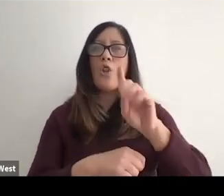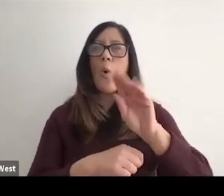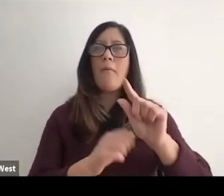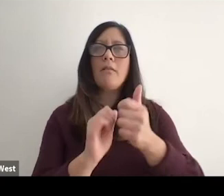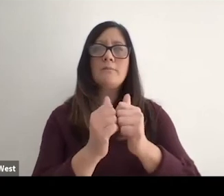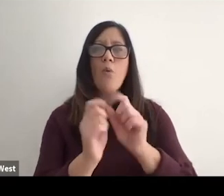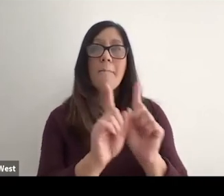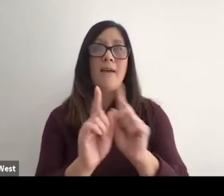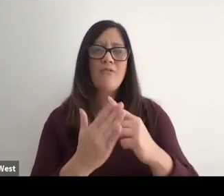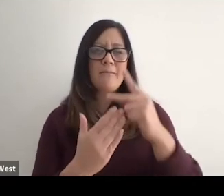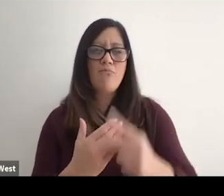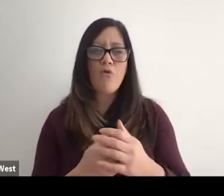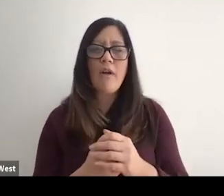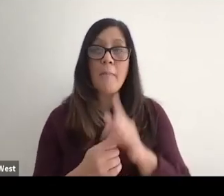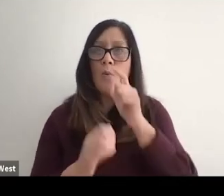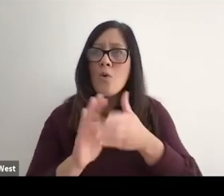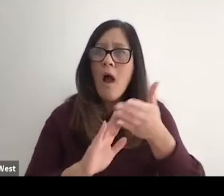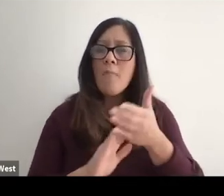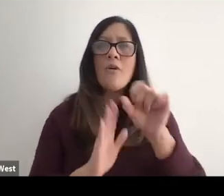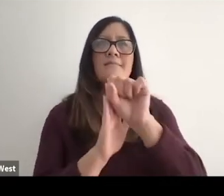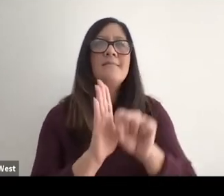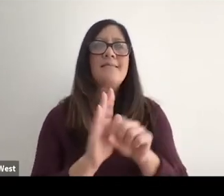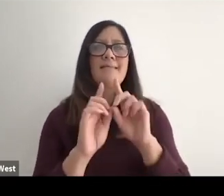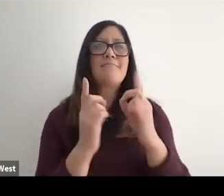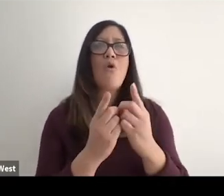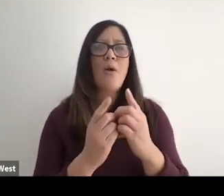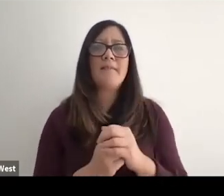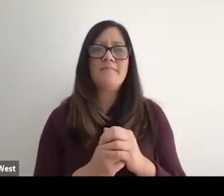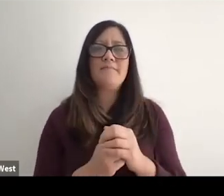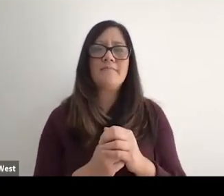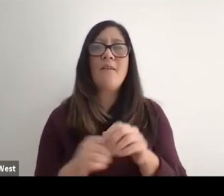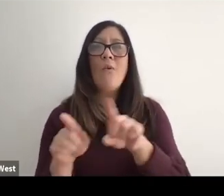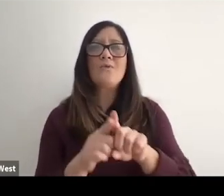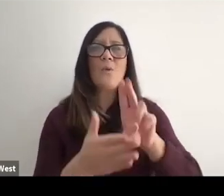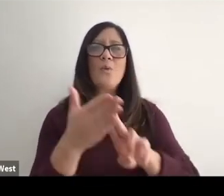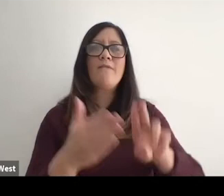which is a program that is operated by the State Department. And administered by the University